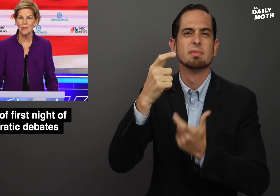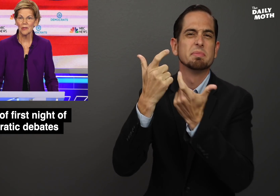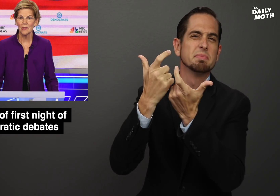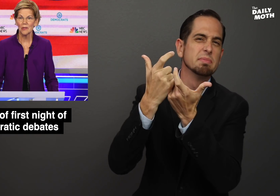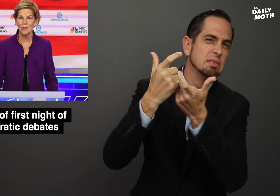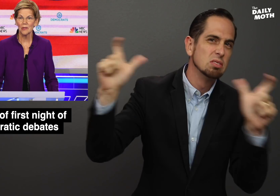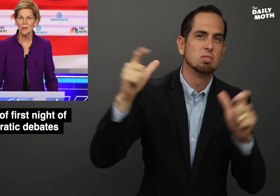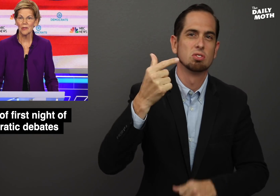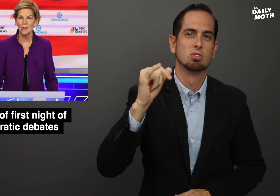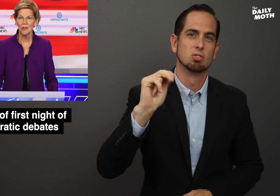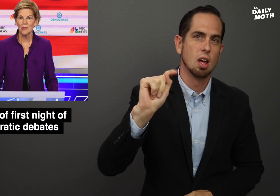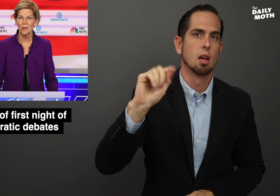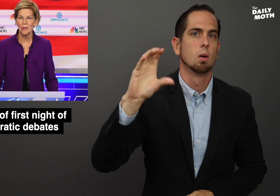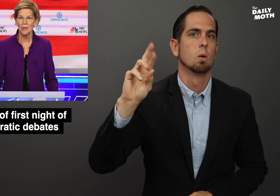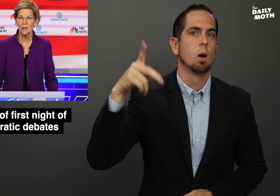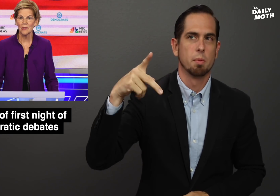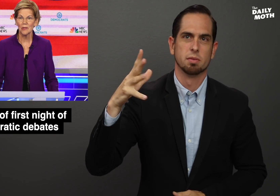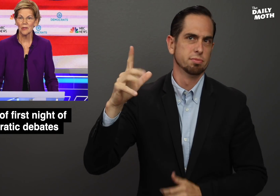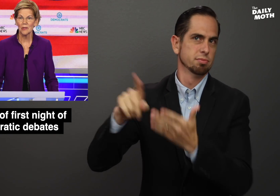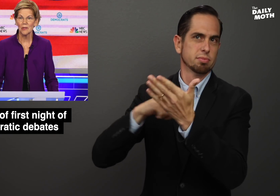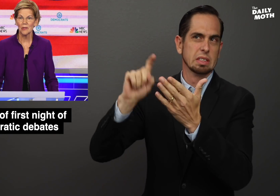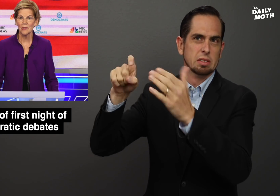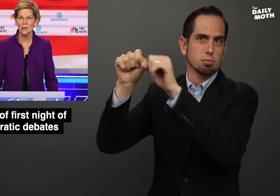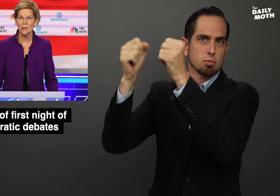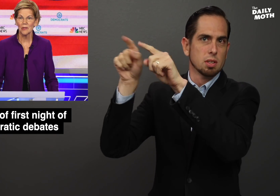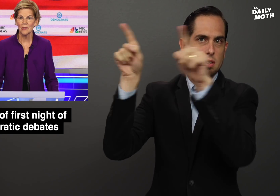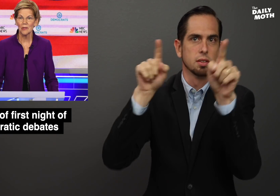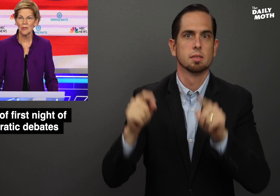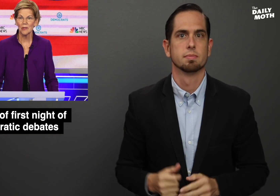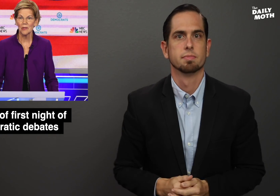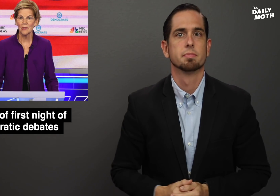giant corporations, saying they needed to be broken up.